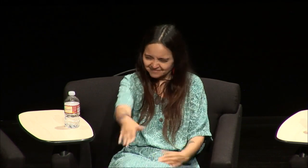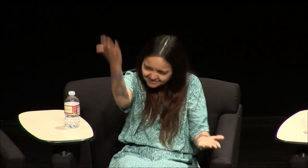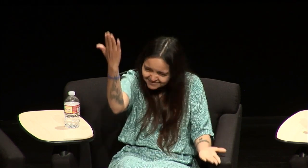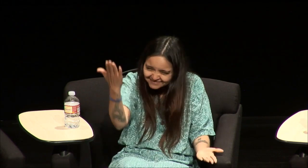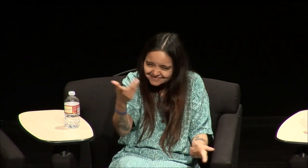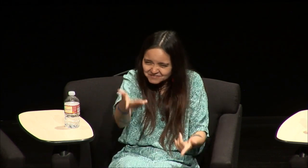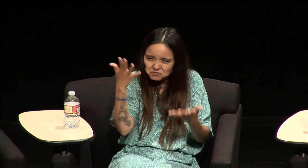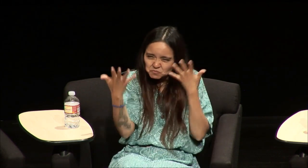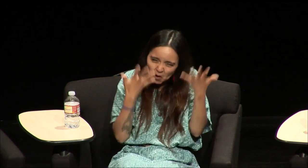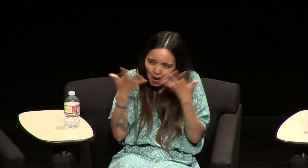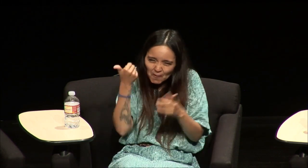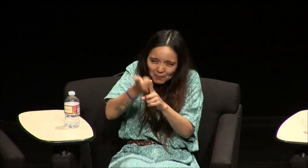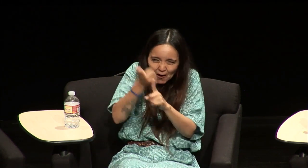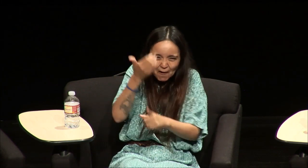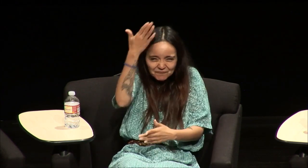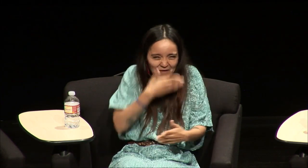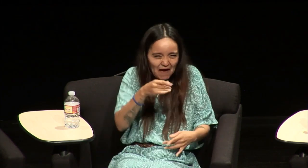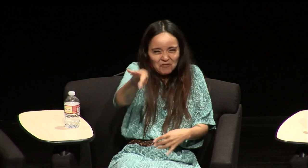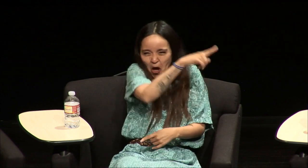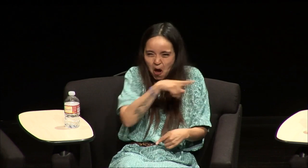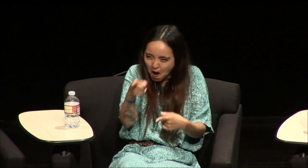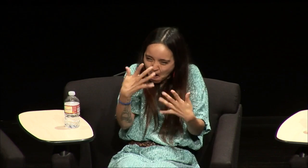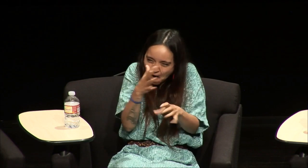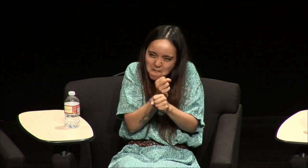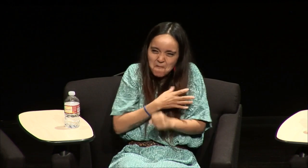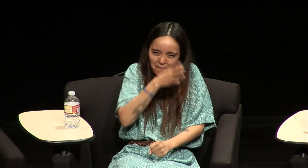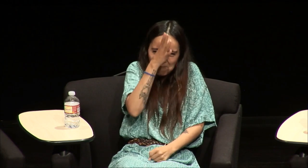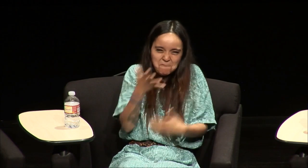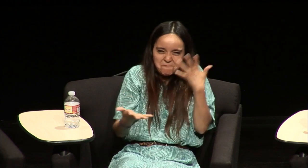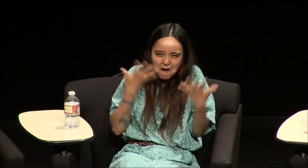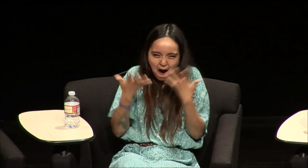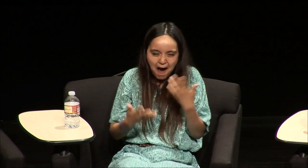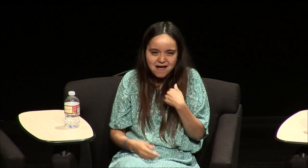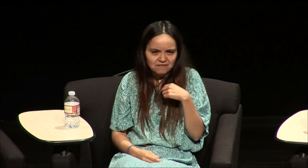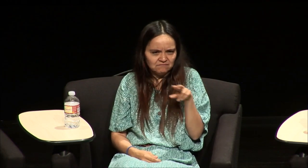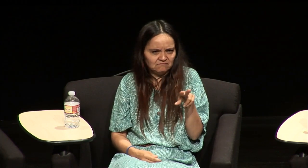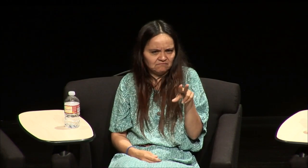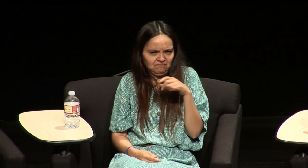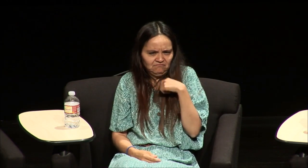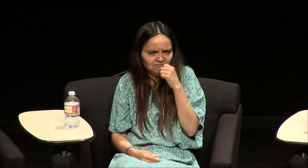that I went to my sister and my sisters like you're so embarrassing you embarrassed yourself in front of everybody you first our parents and I